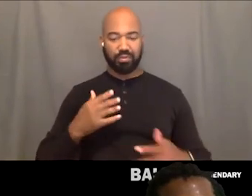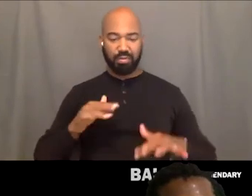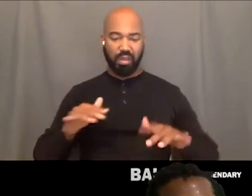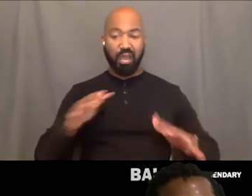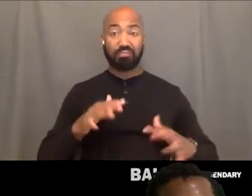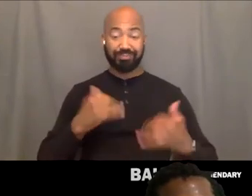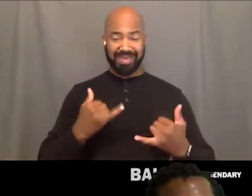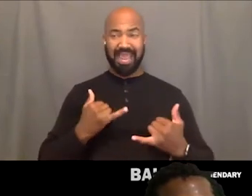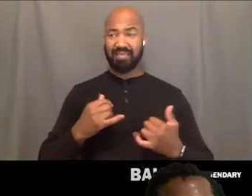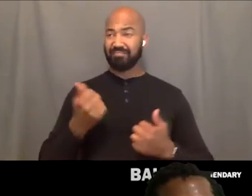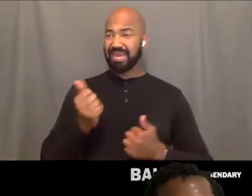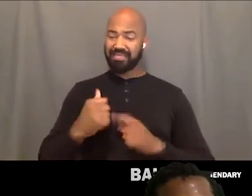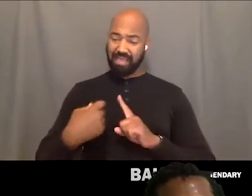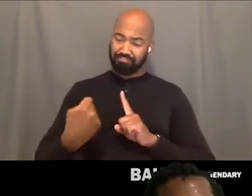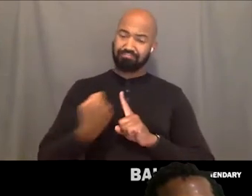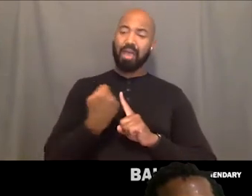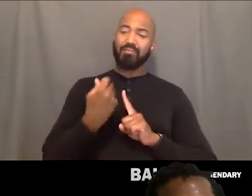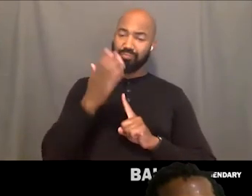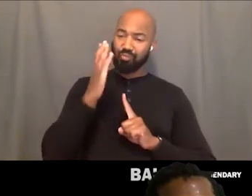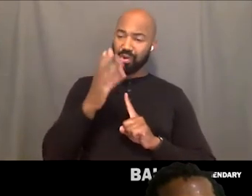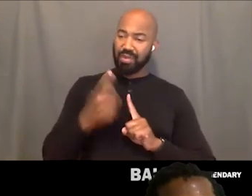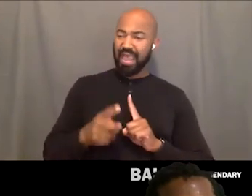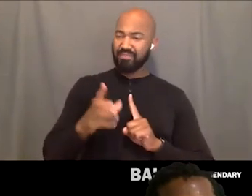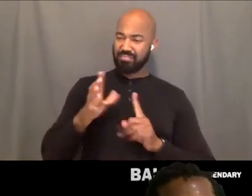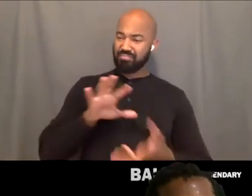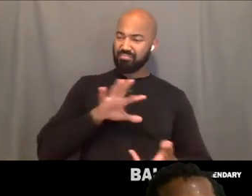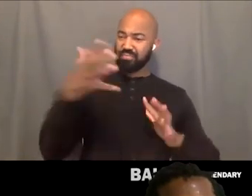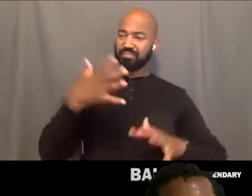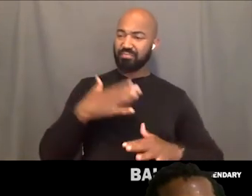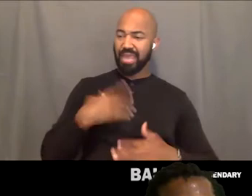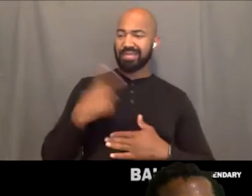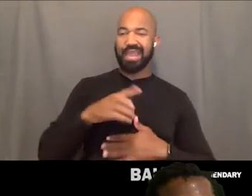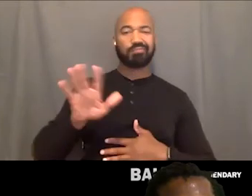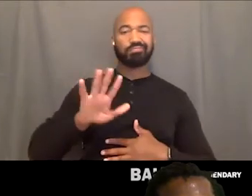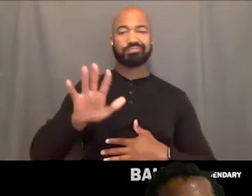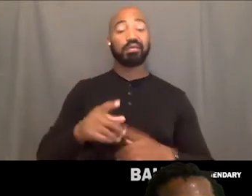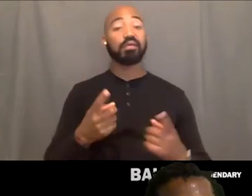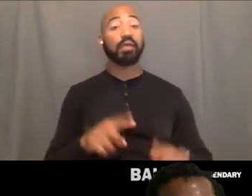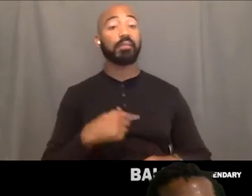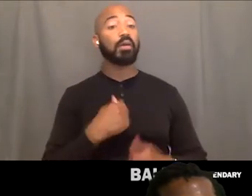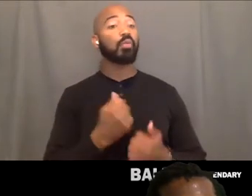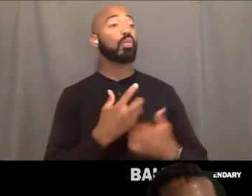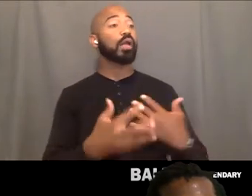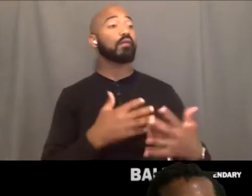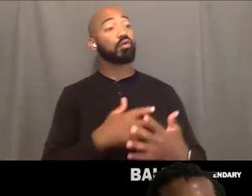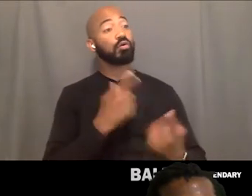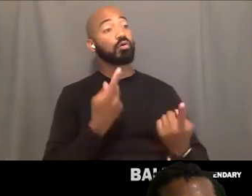It's, it's taking those little moments of like finding something happy in those little moments. So if its you eating ice cream,